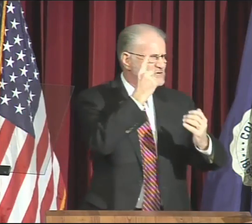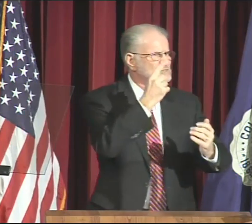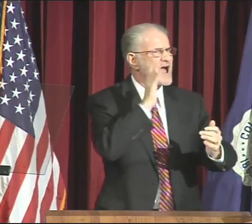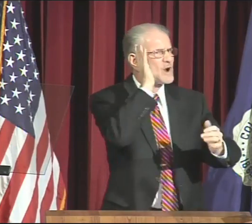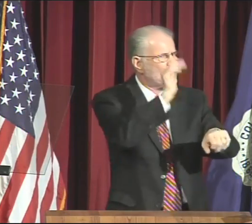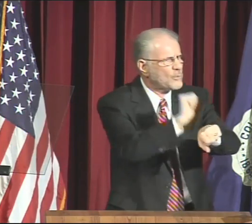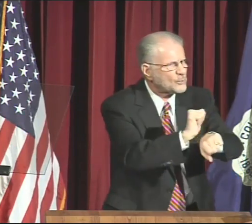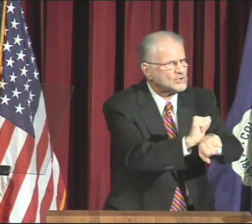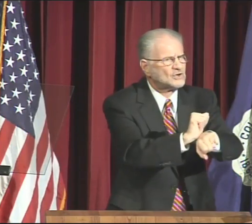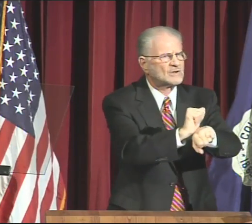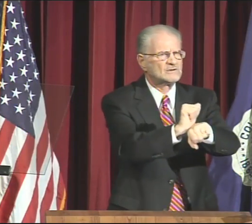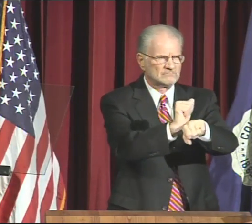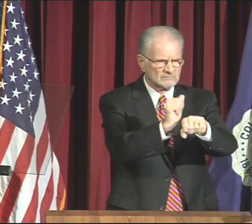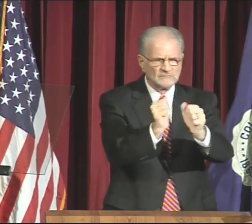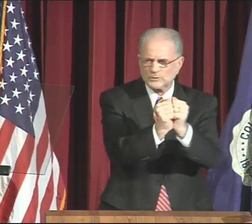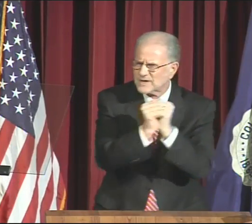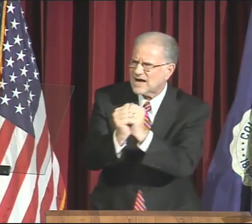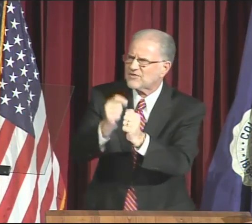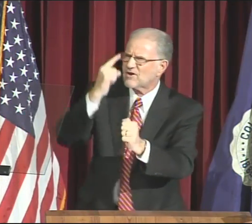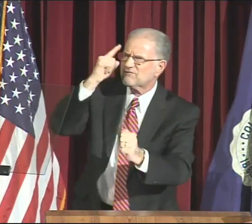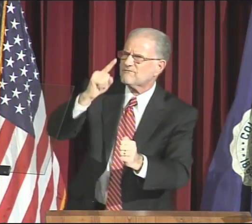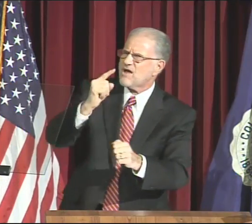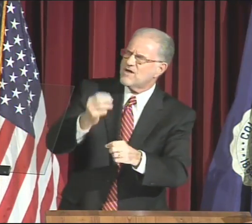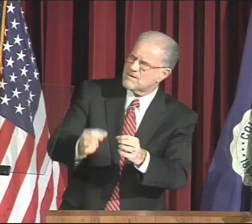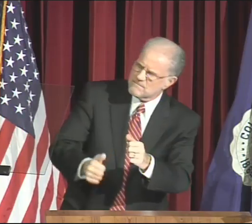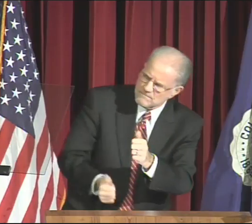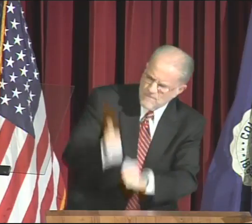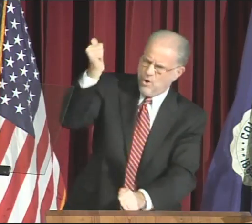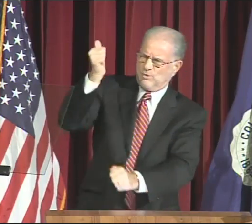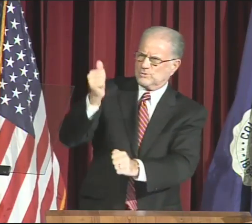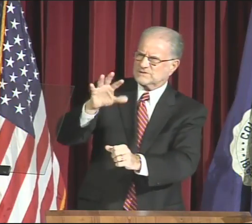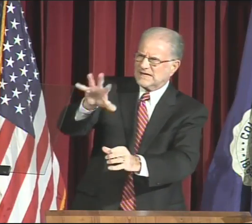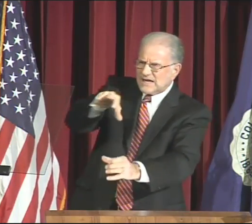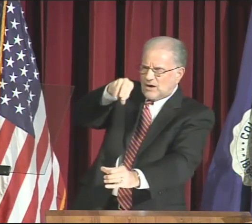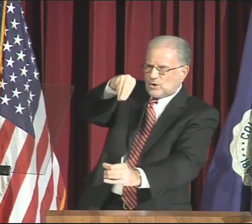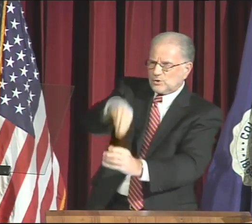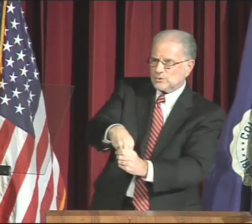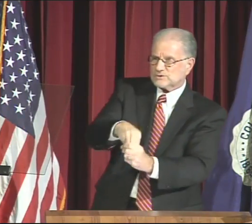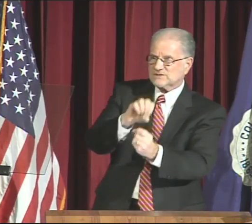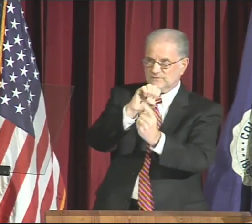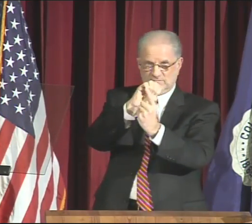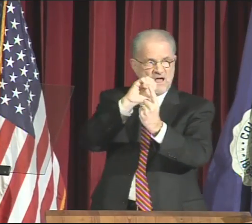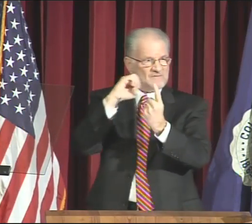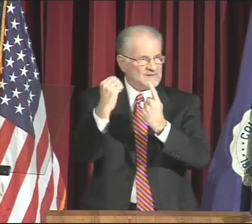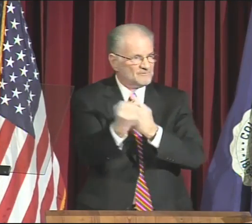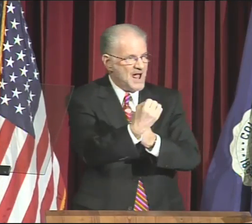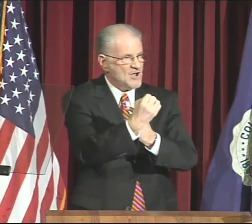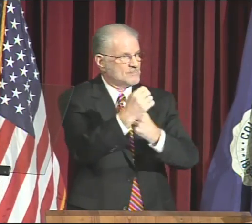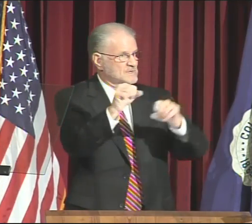Please understand, we will work